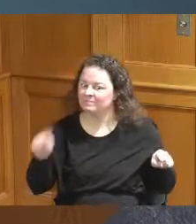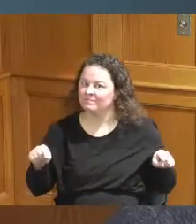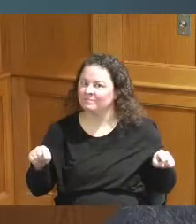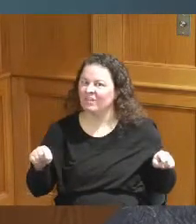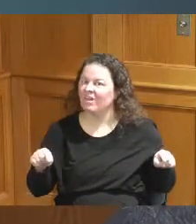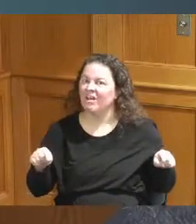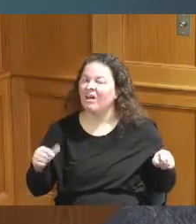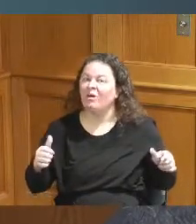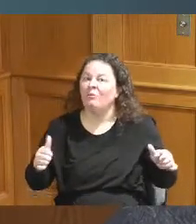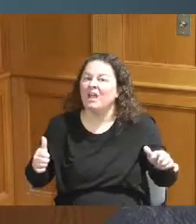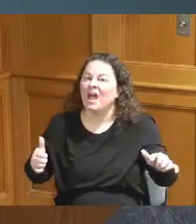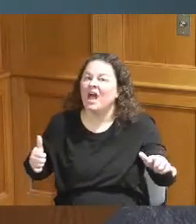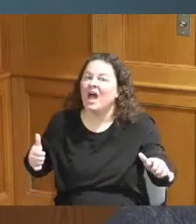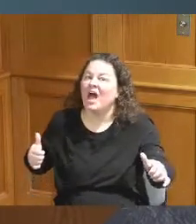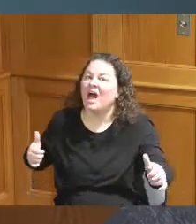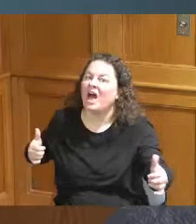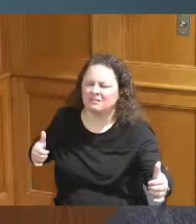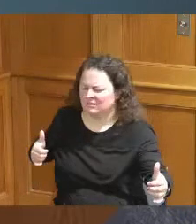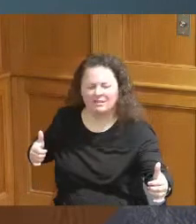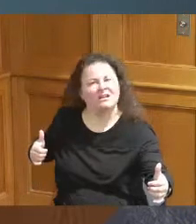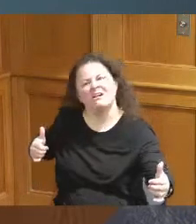and it really ain't the same speed because it's been what 60 years